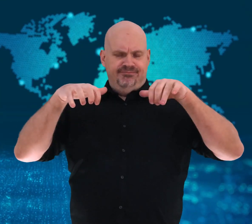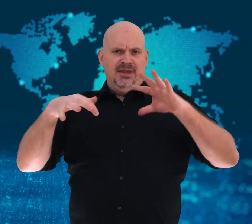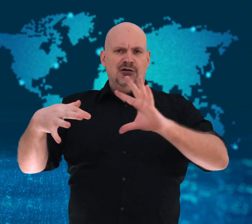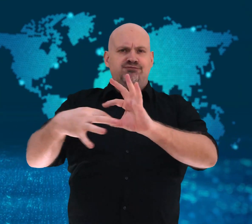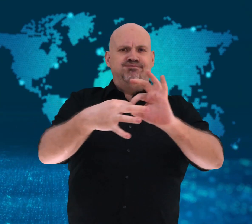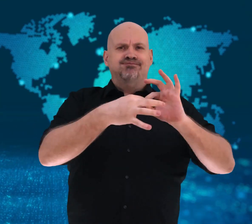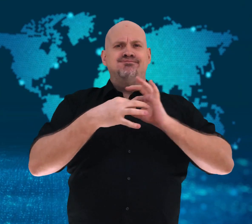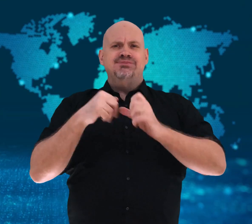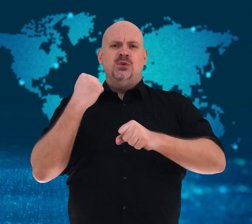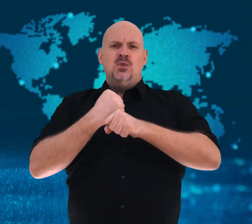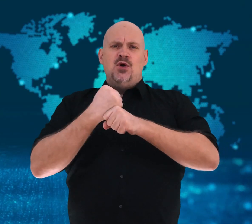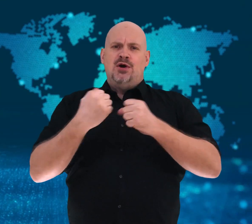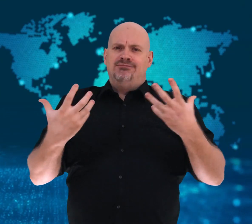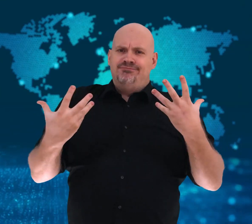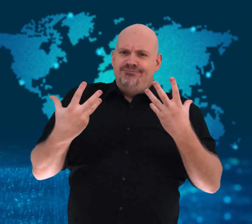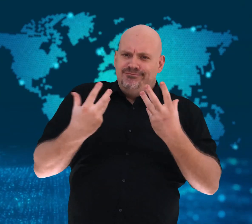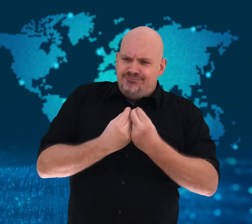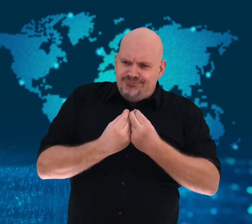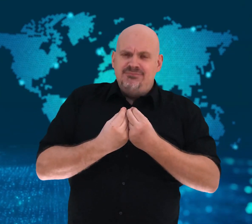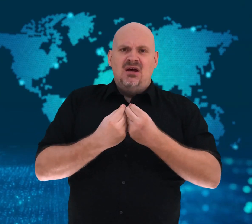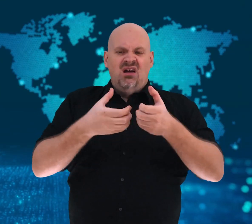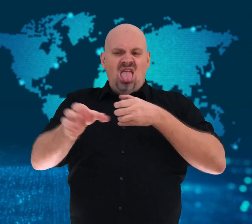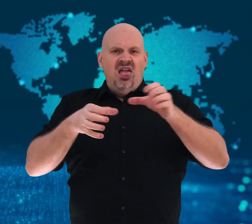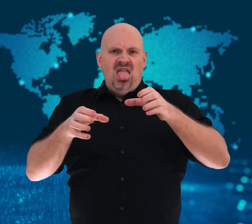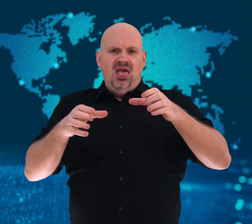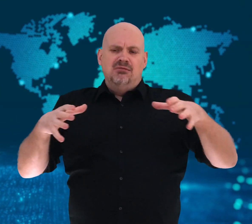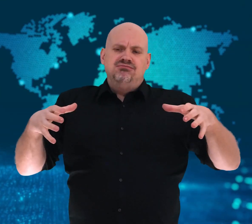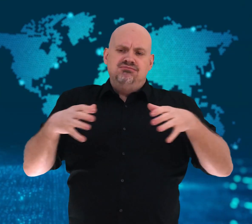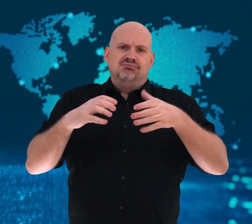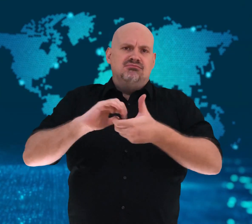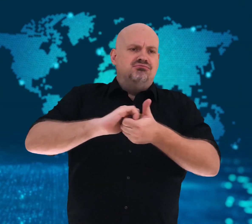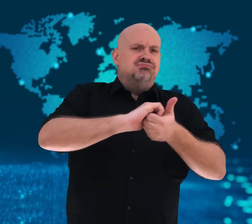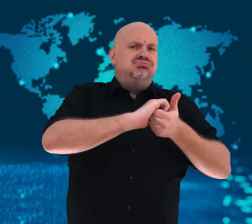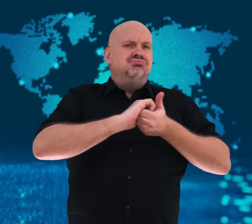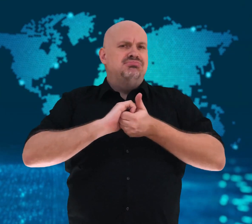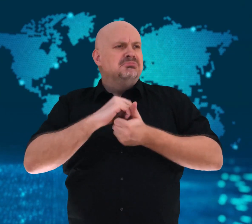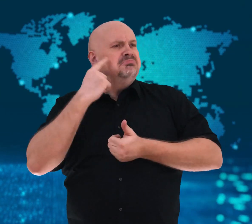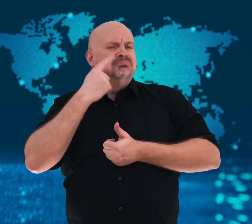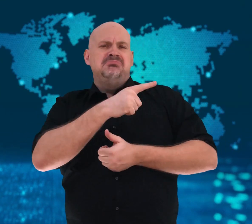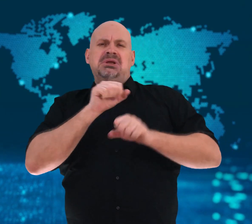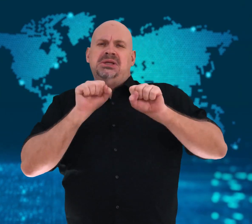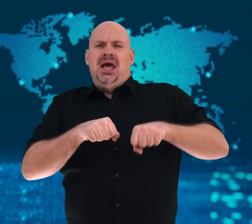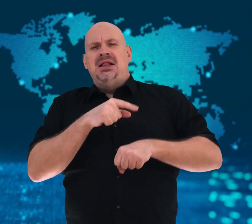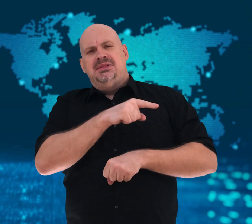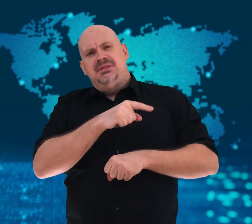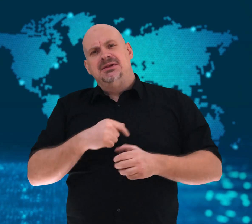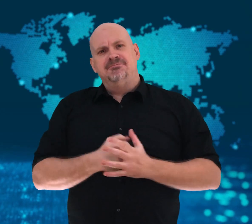consensus across many divided political parties.